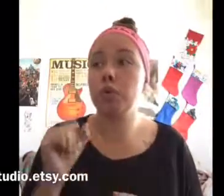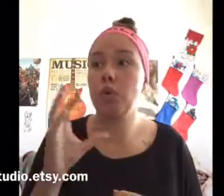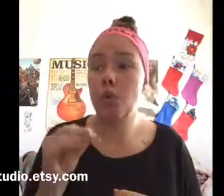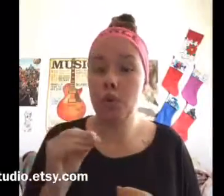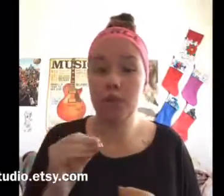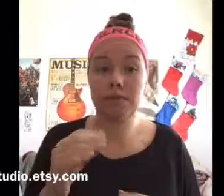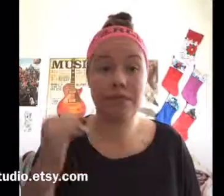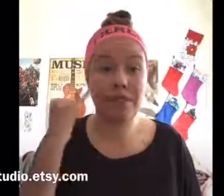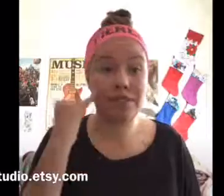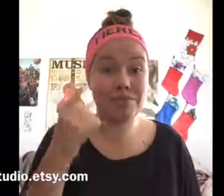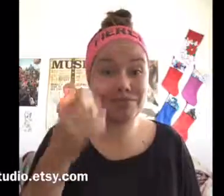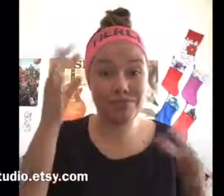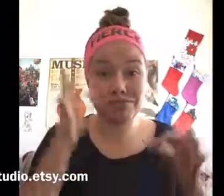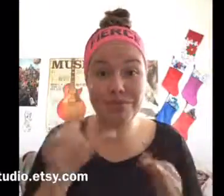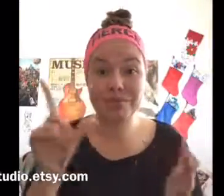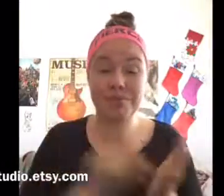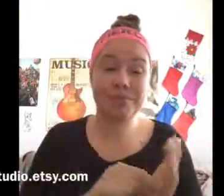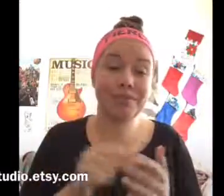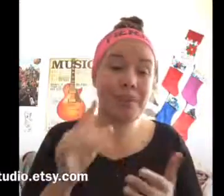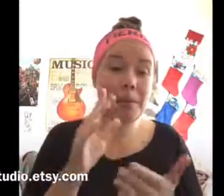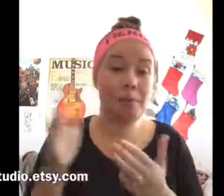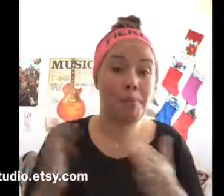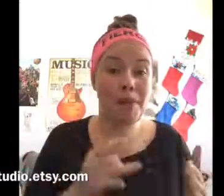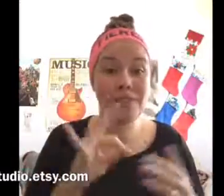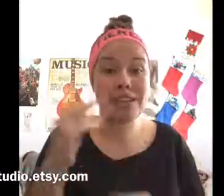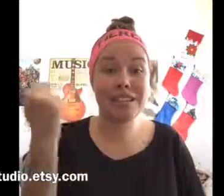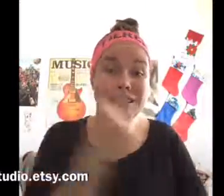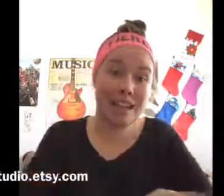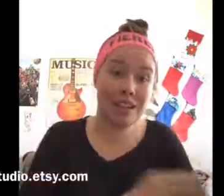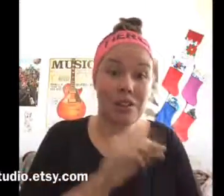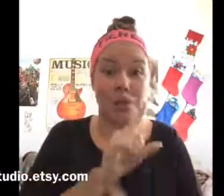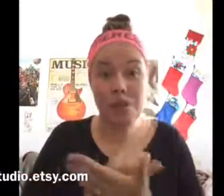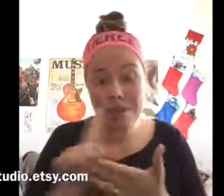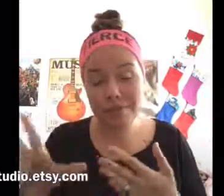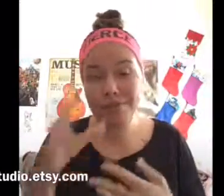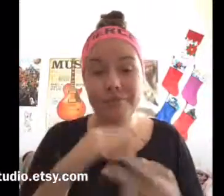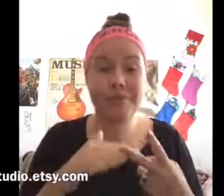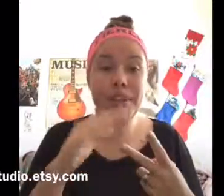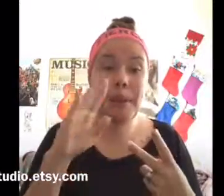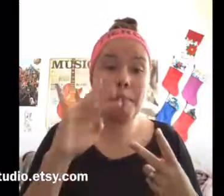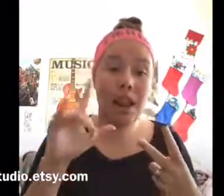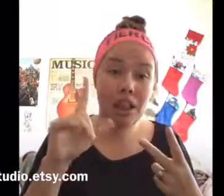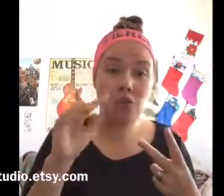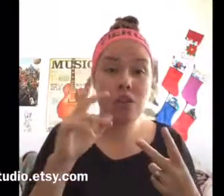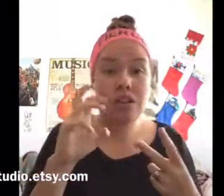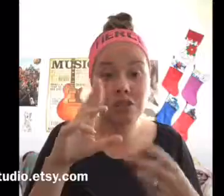So, if you decide to print it out - planner of the day/weekly and bill tracker